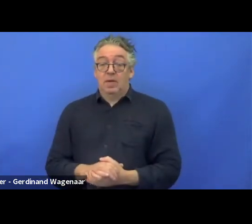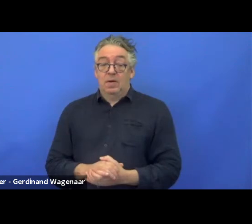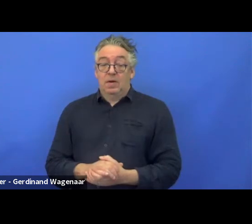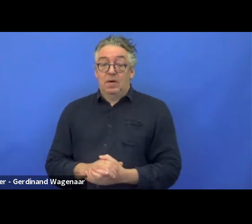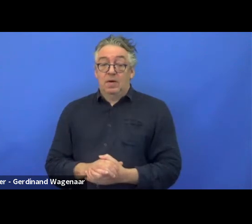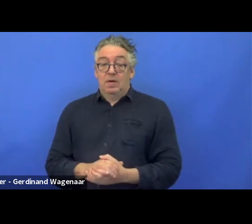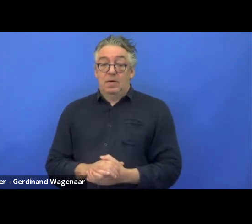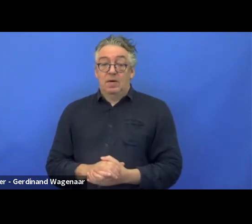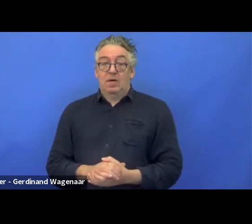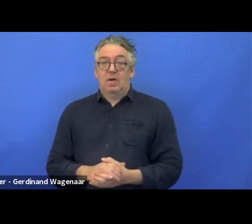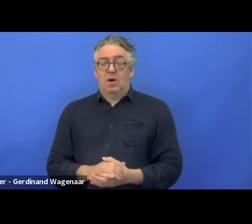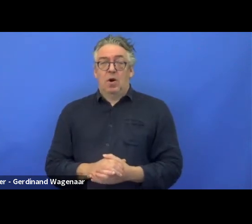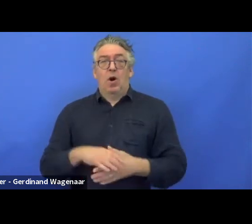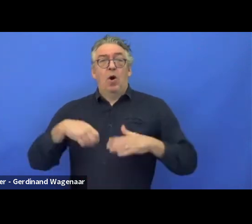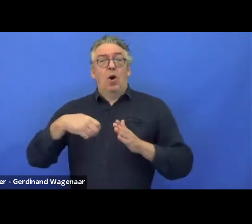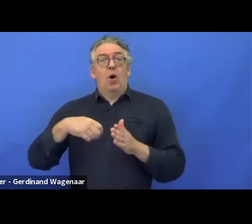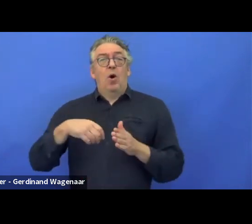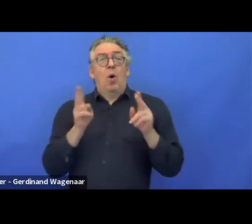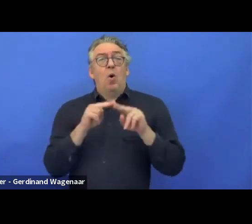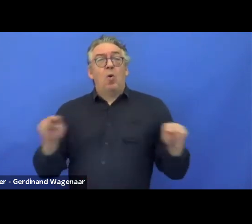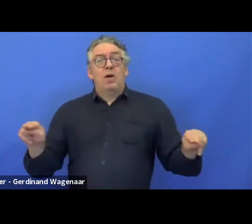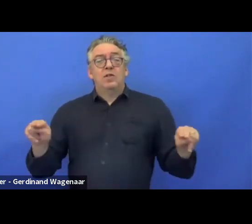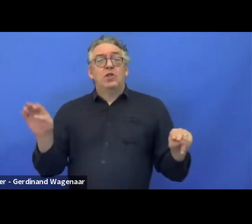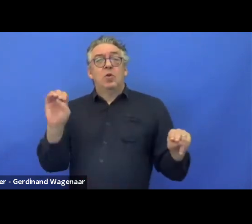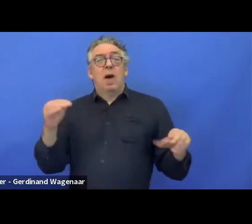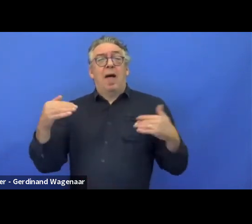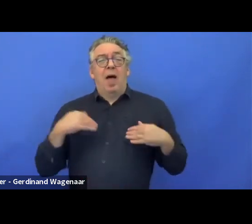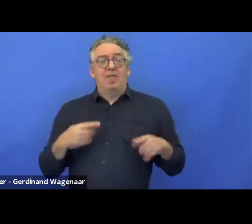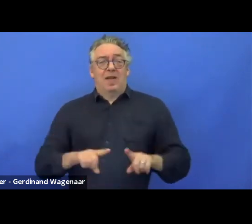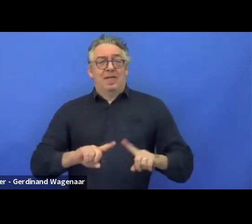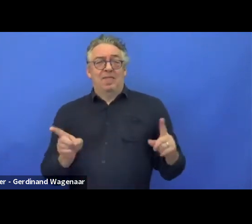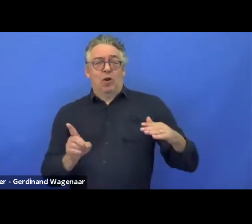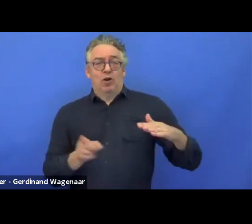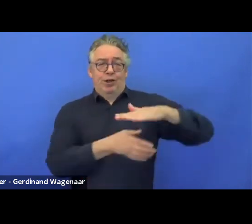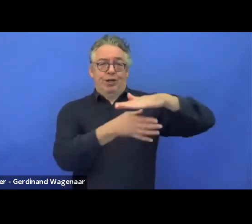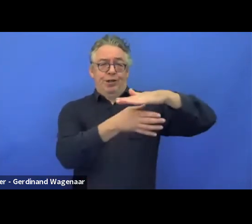And in each pillar, you would have different clusters of types of projects.